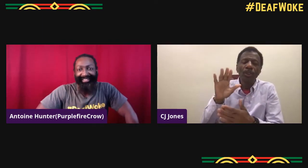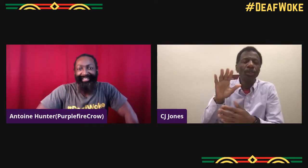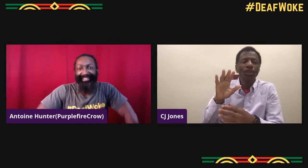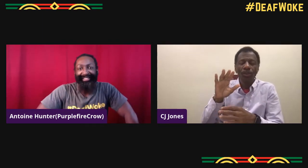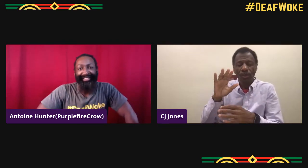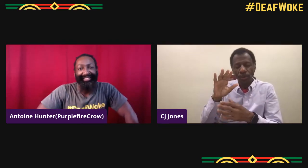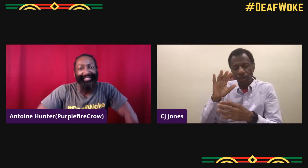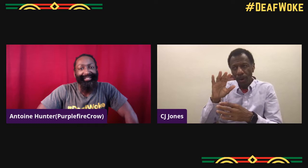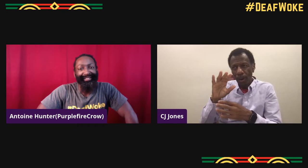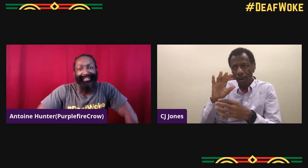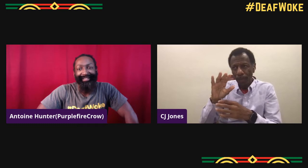he graduated.